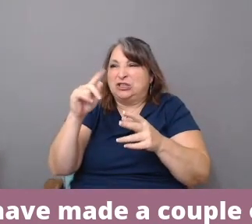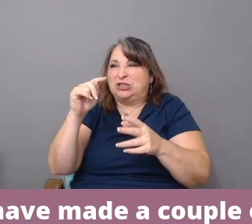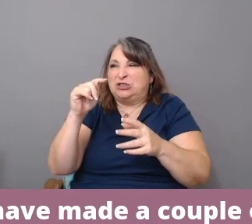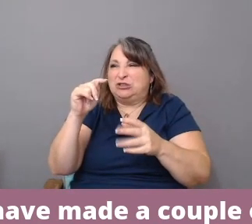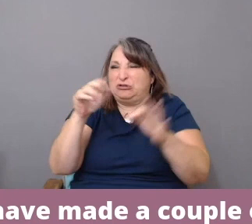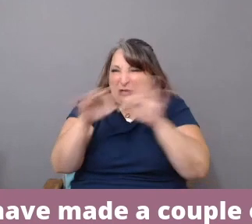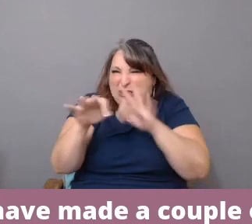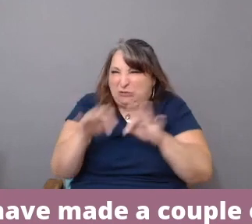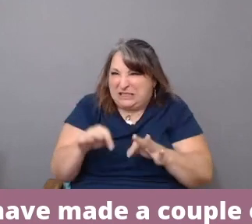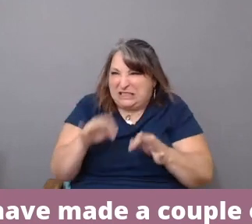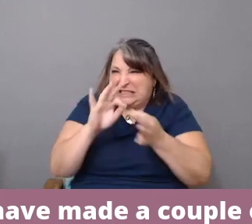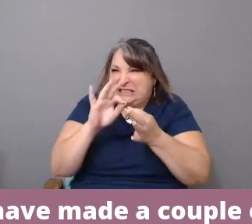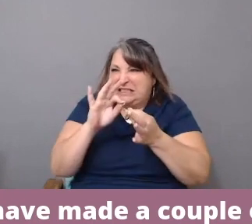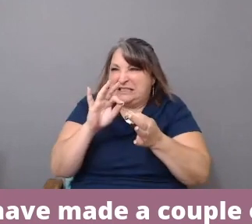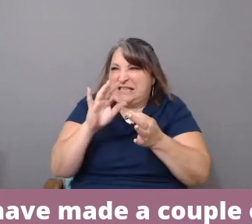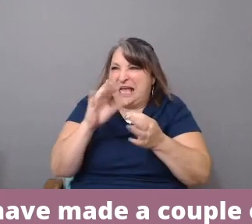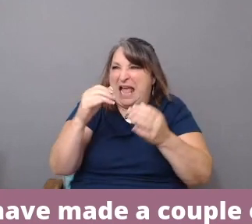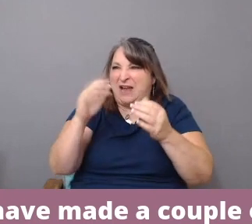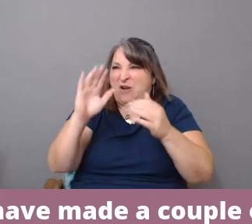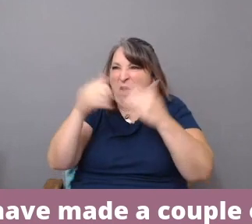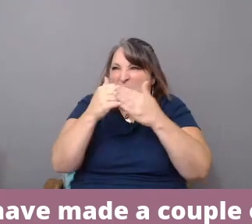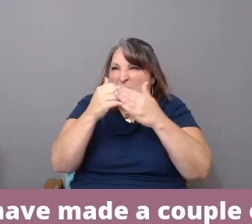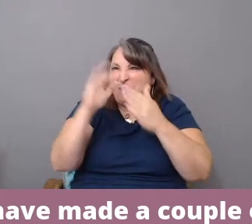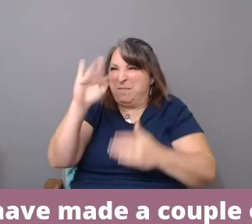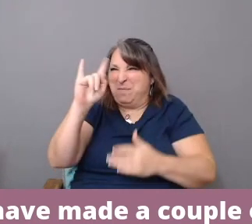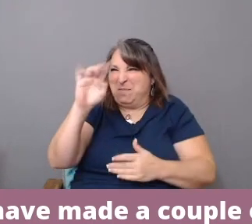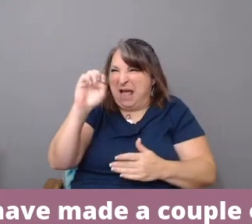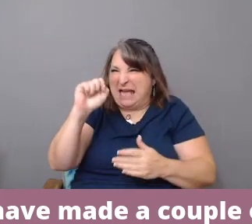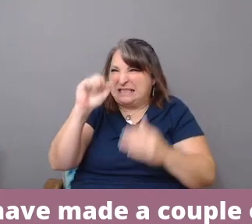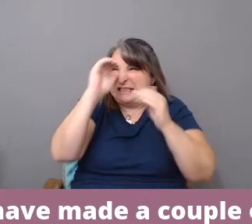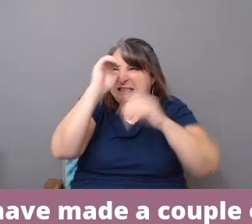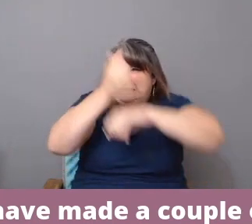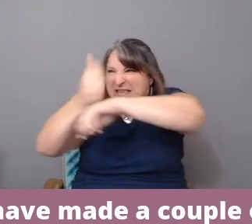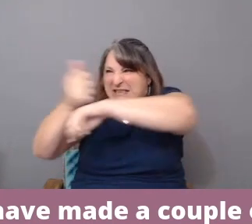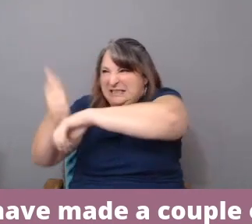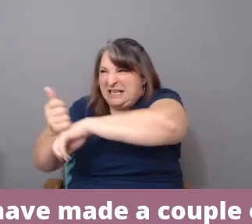line up all the bites, and then that we would just lay images on it.